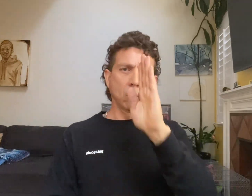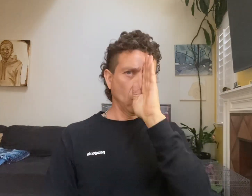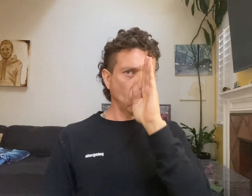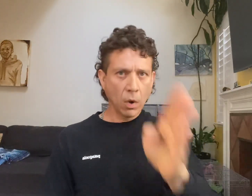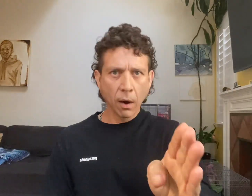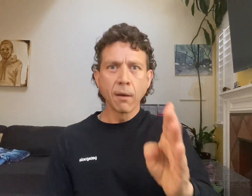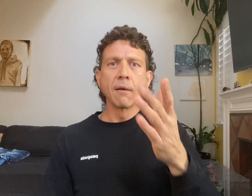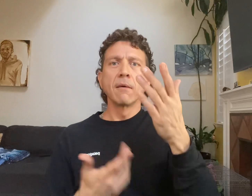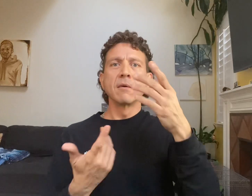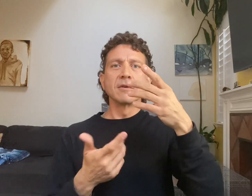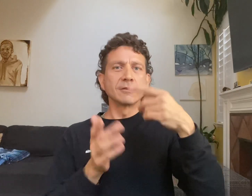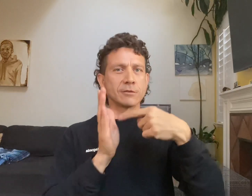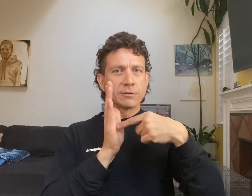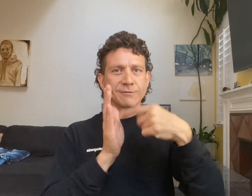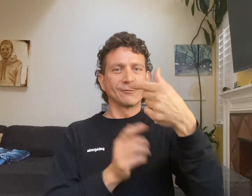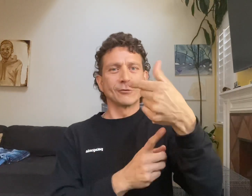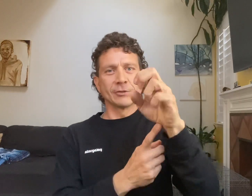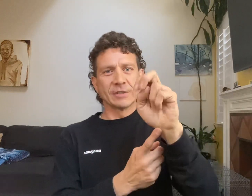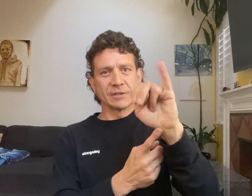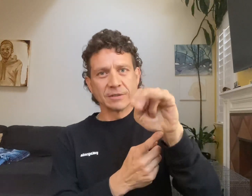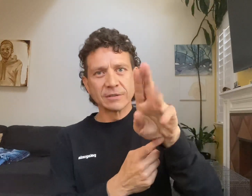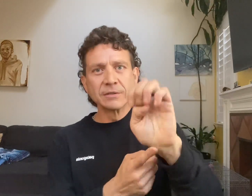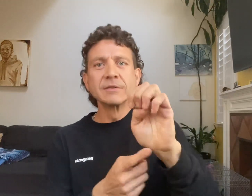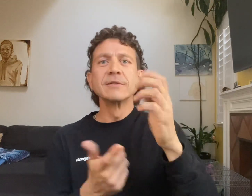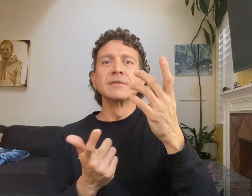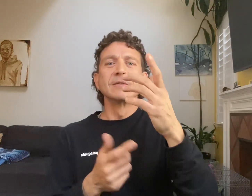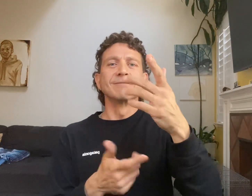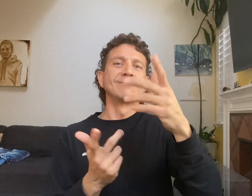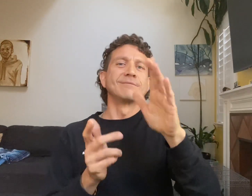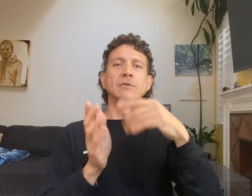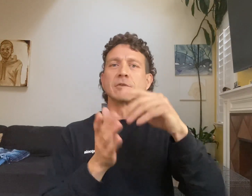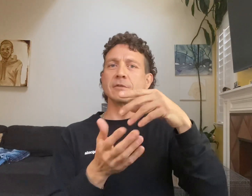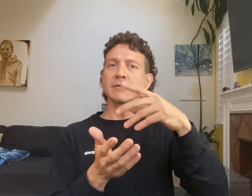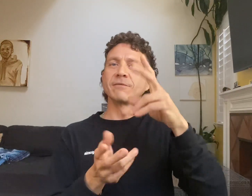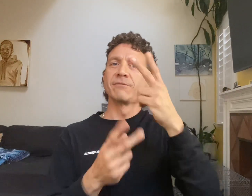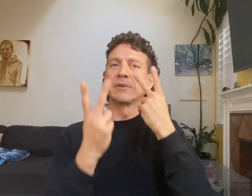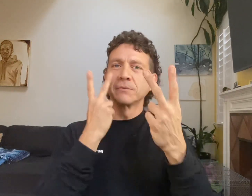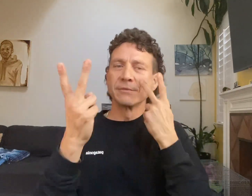to share your direct in a genuine way such as be visibility